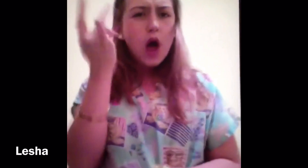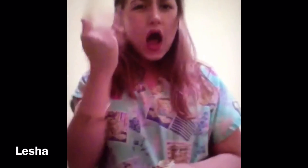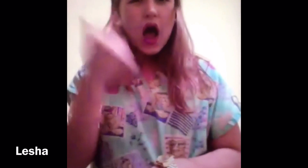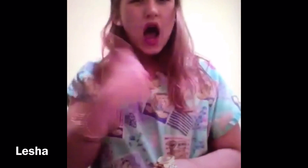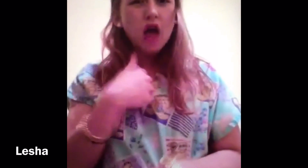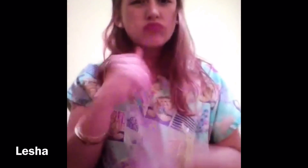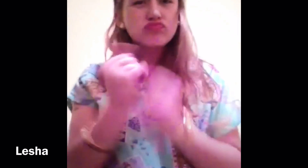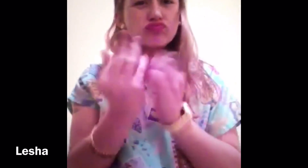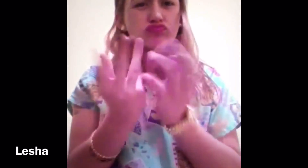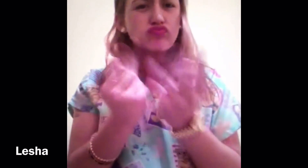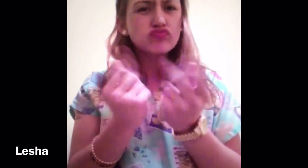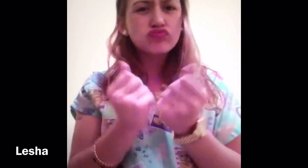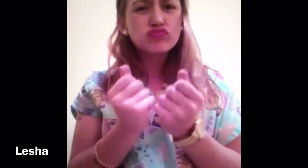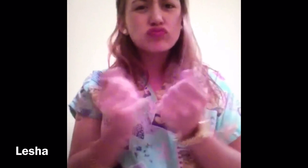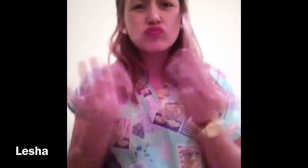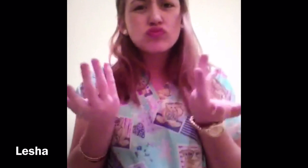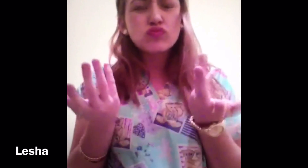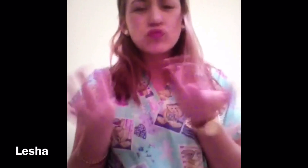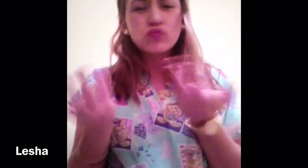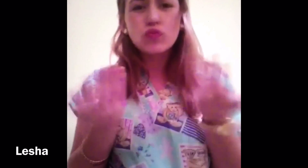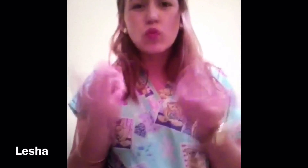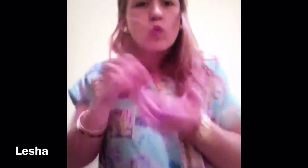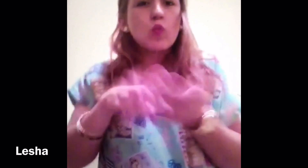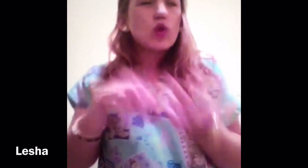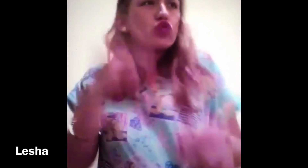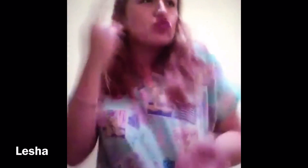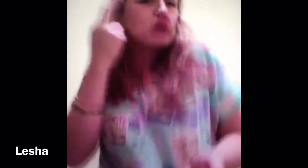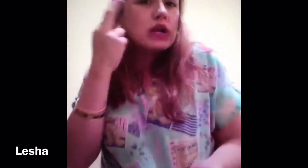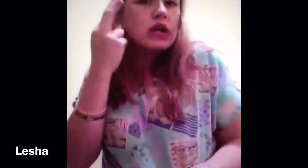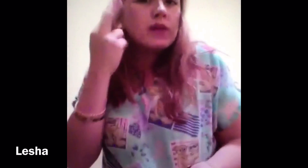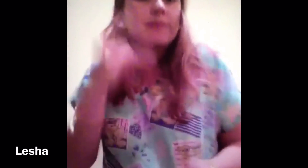Why do I sign? What is my reason?